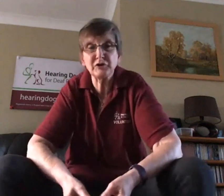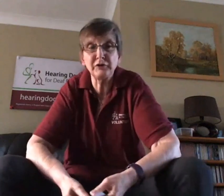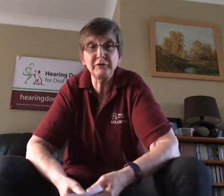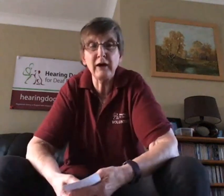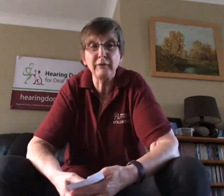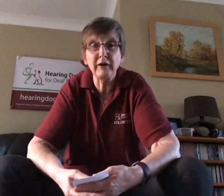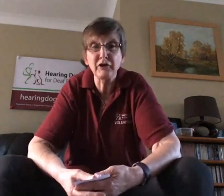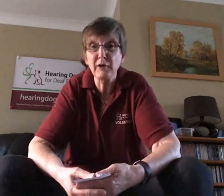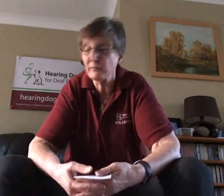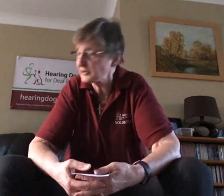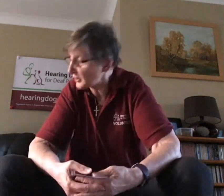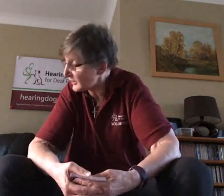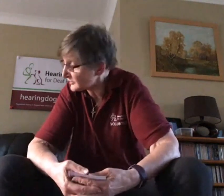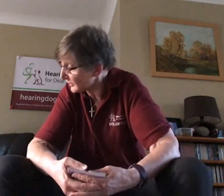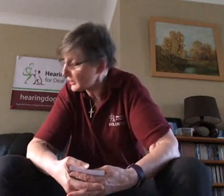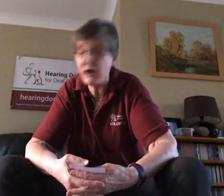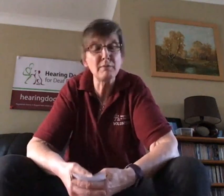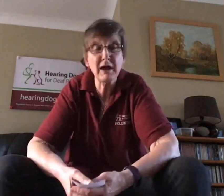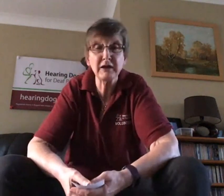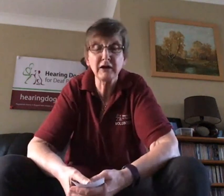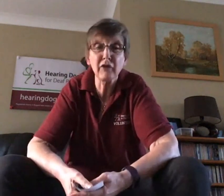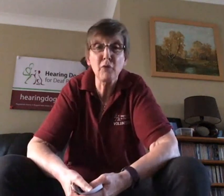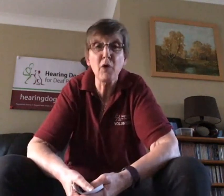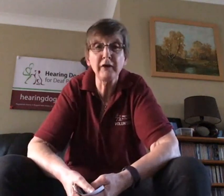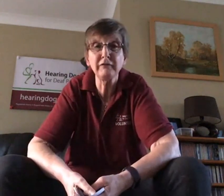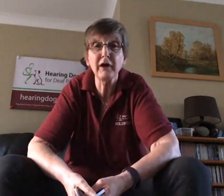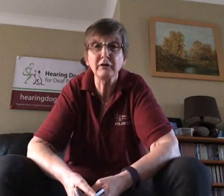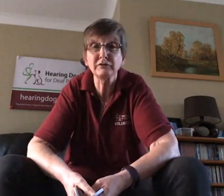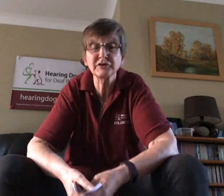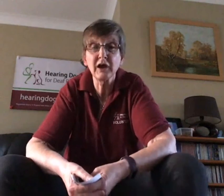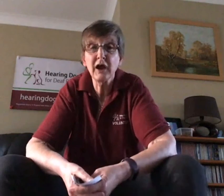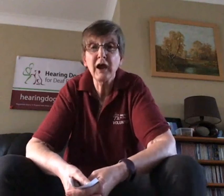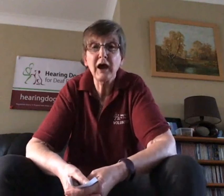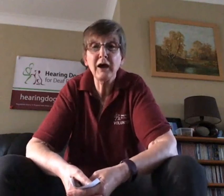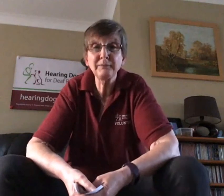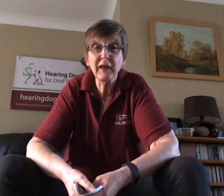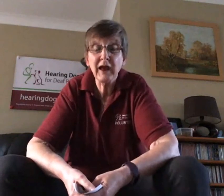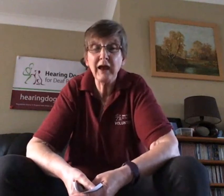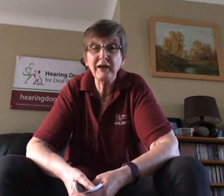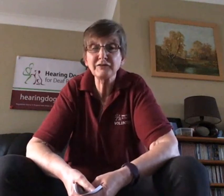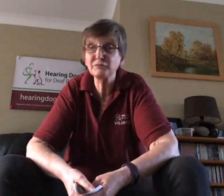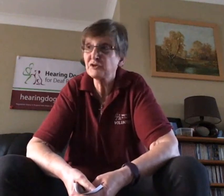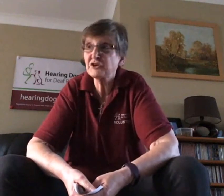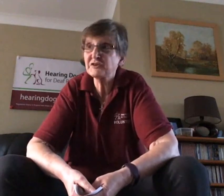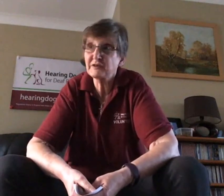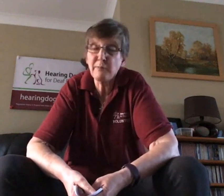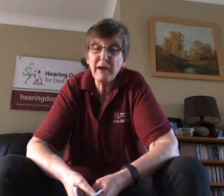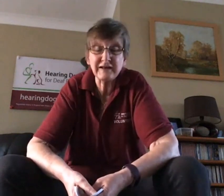the moment so he's gonna go and make another one of those, which is amazing that he'll